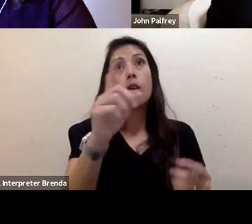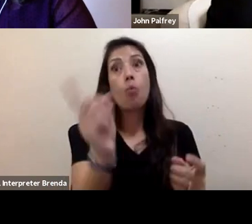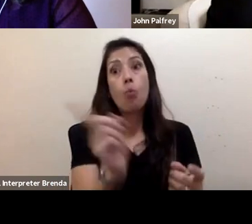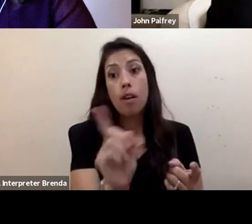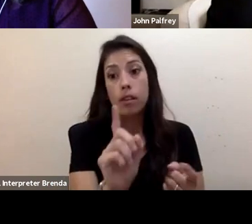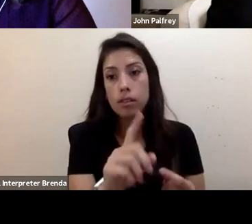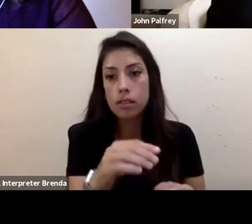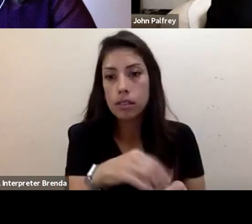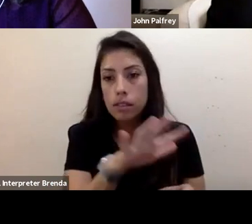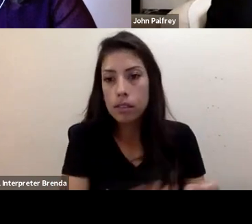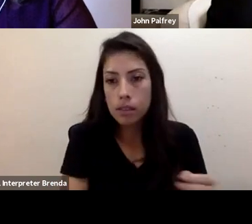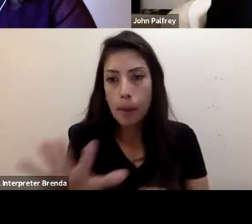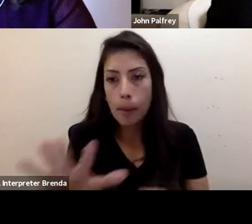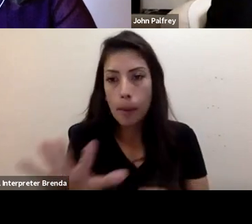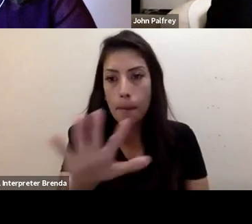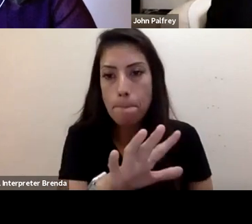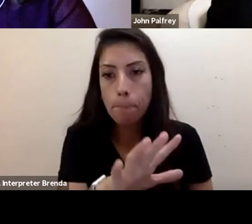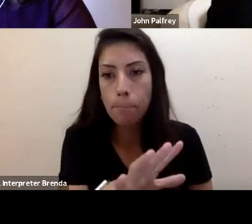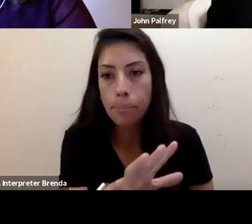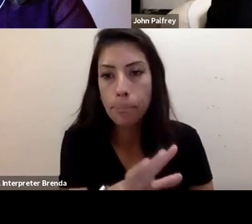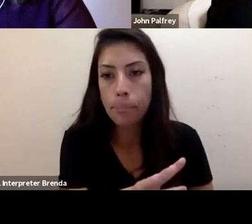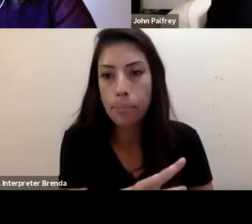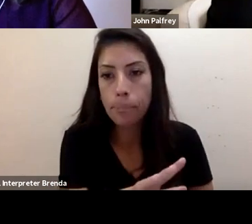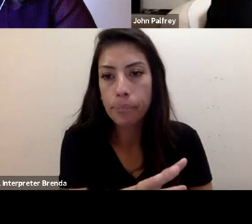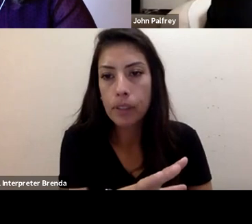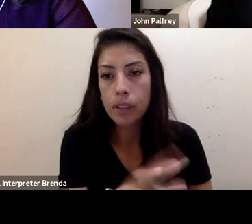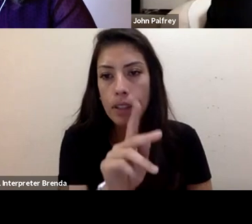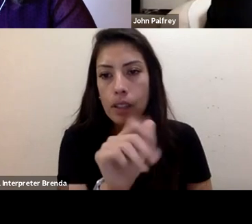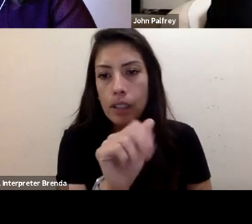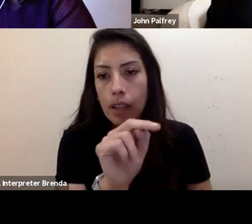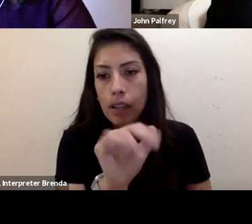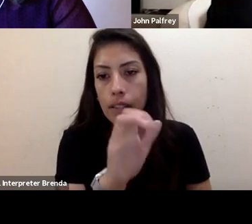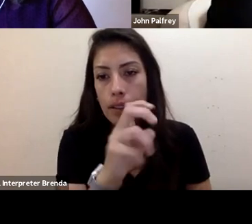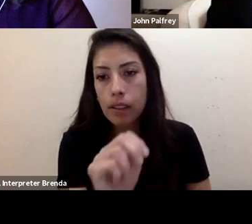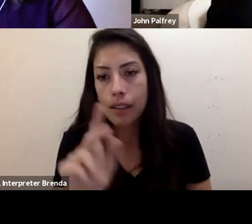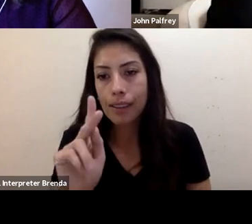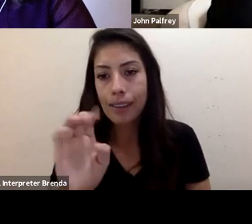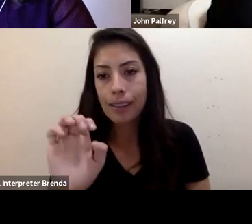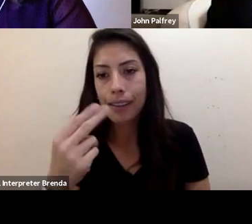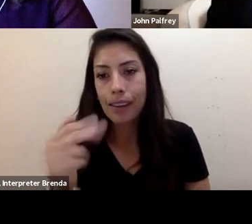of the Kanien'kehá:ka, a place that has long served as a site of meeting and exchange